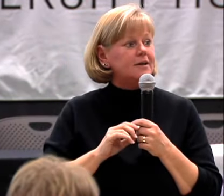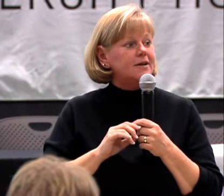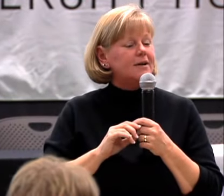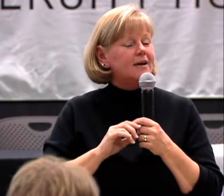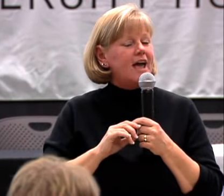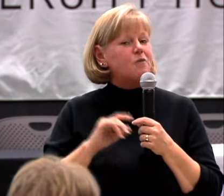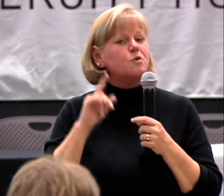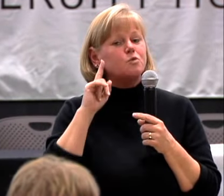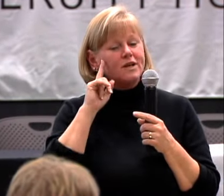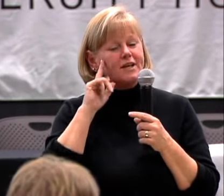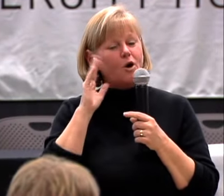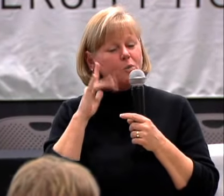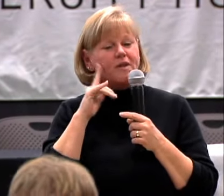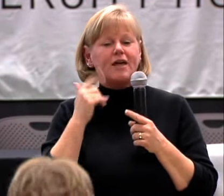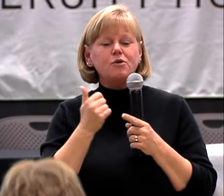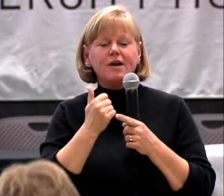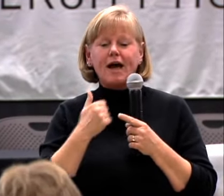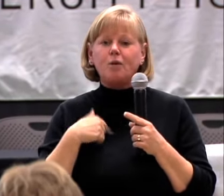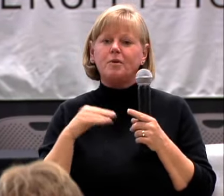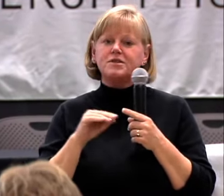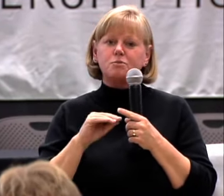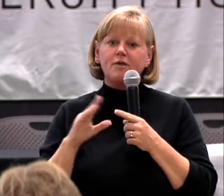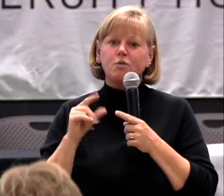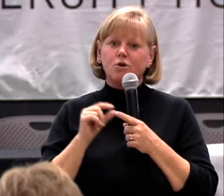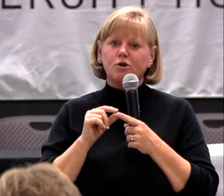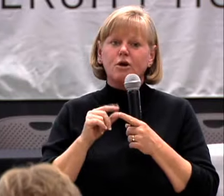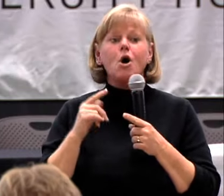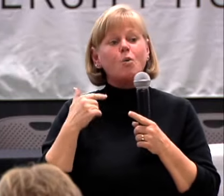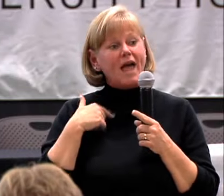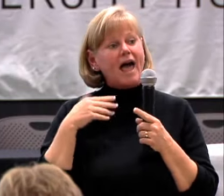SINCE 2008 AND WE'RE HOPING THAT YOU CAN HELP US SPREAD THE WORD.